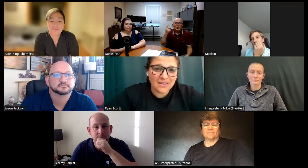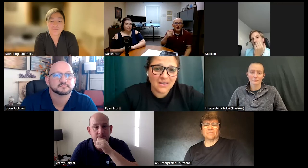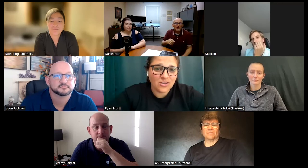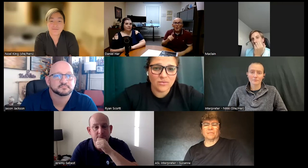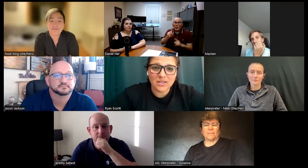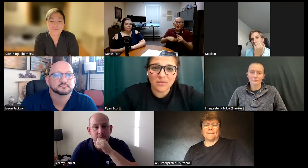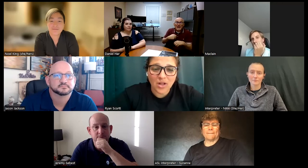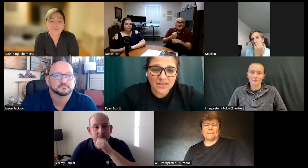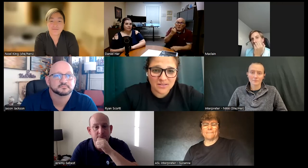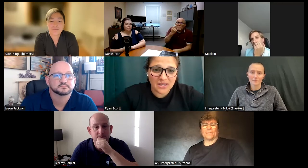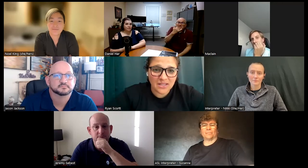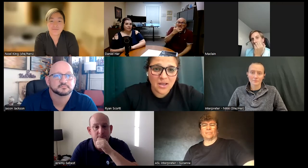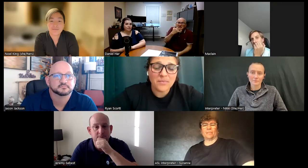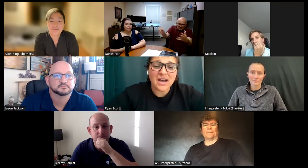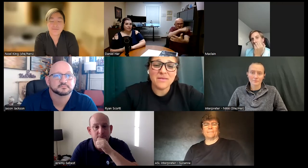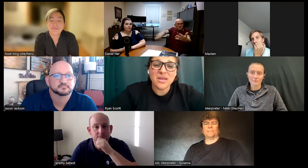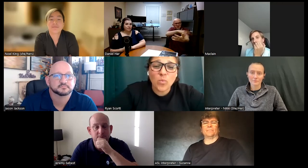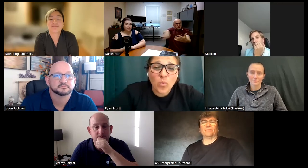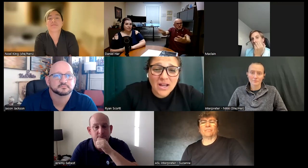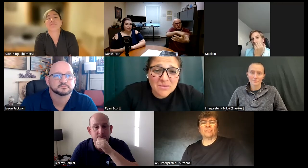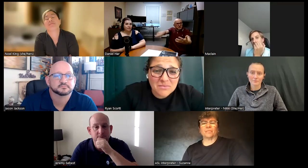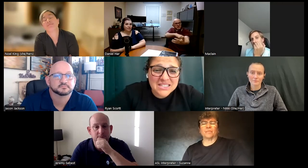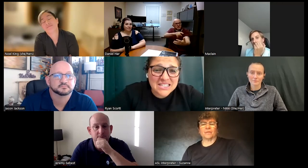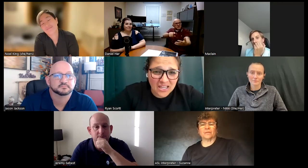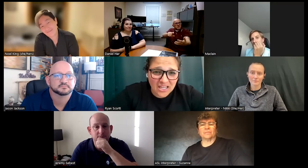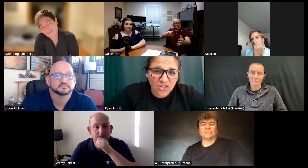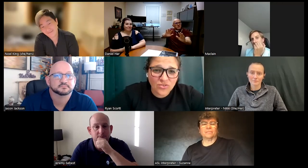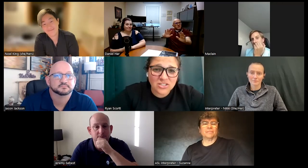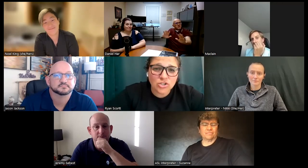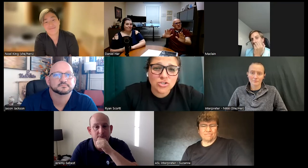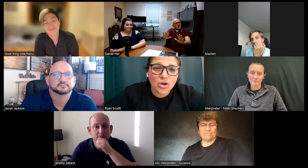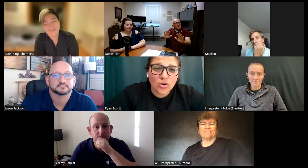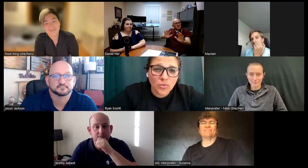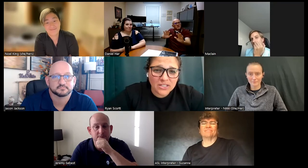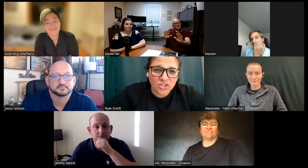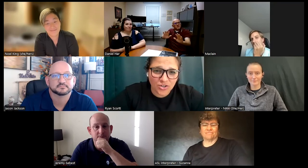nobody applauded me but I make one mistake and you guys are so quick to